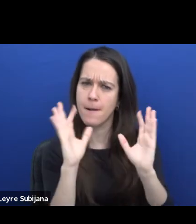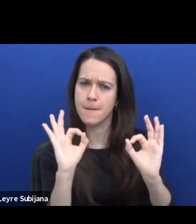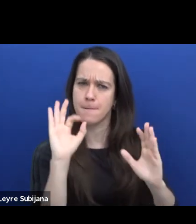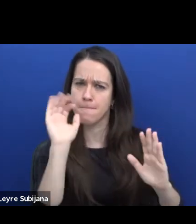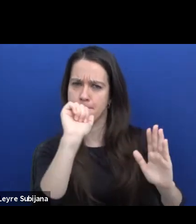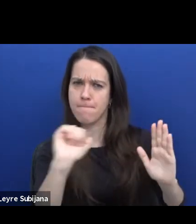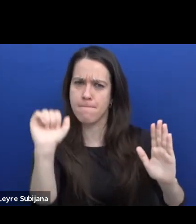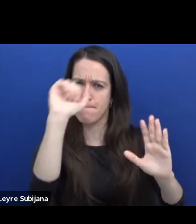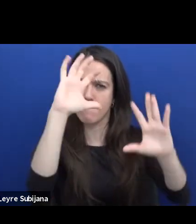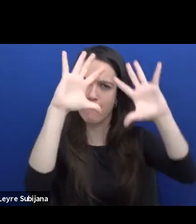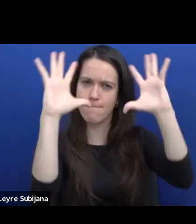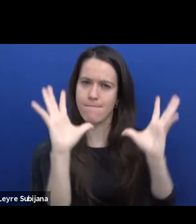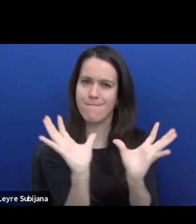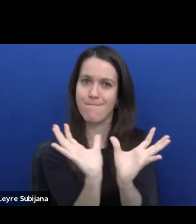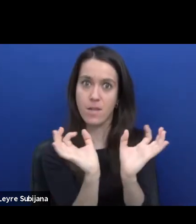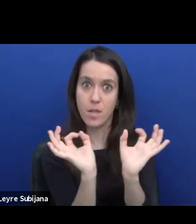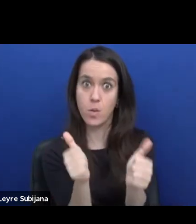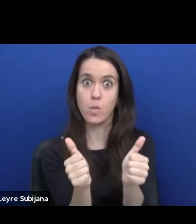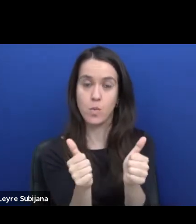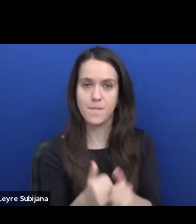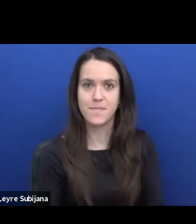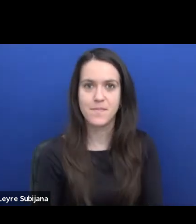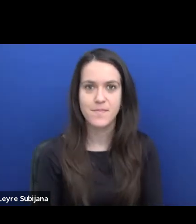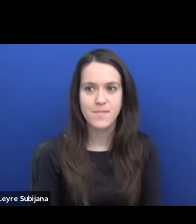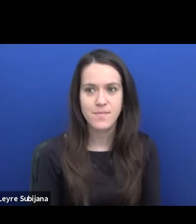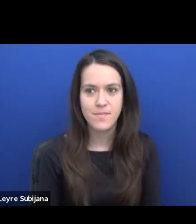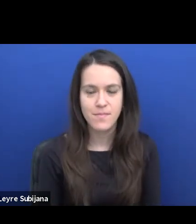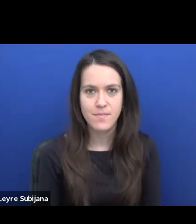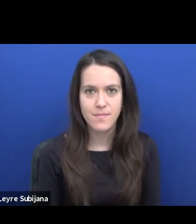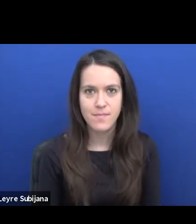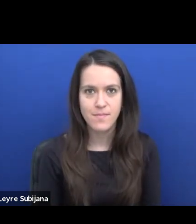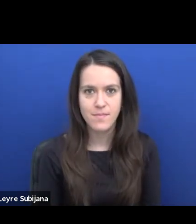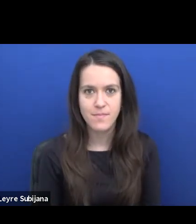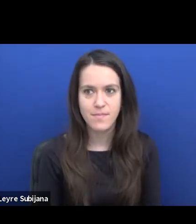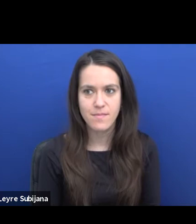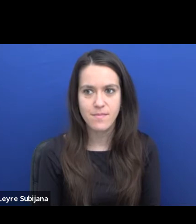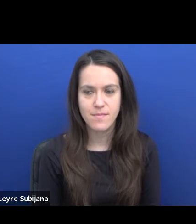because like no format, nothing is completely new.